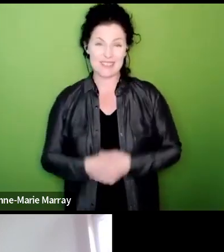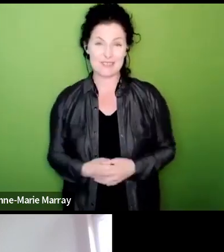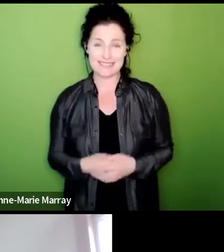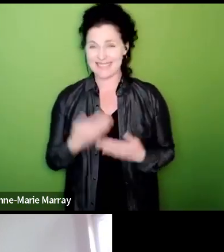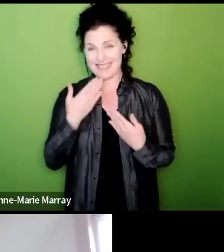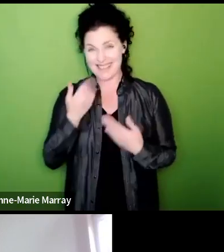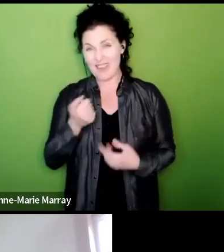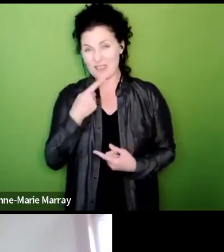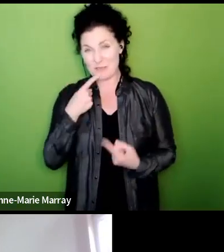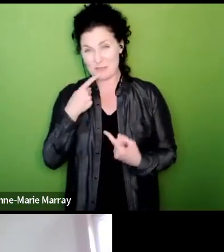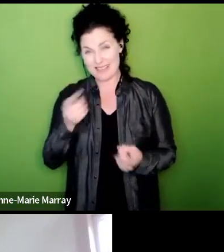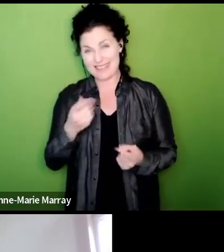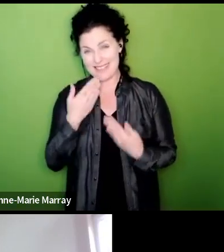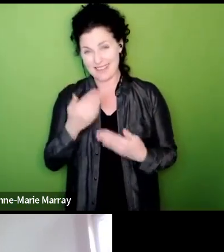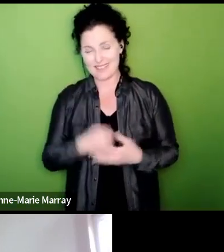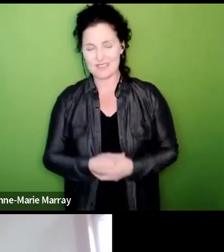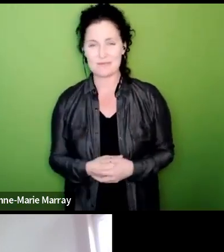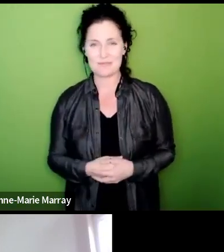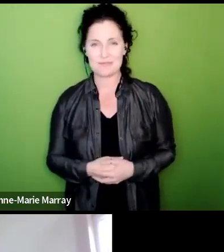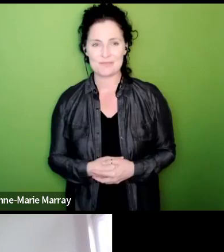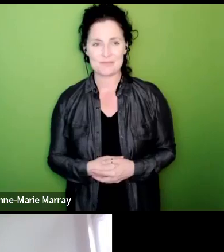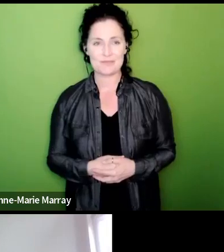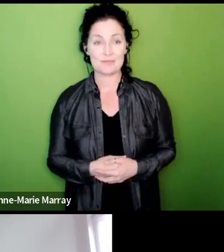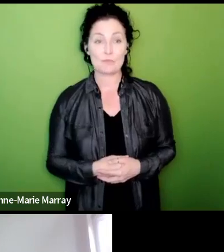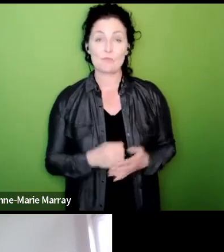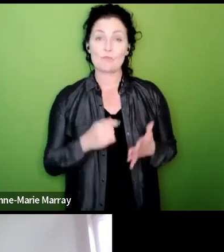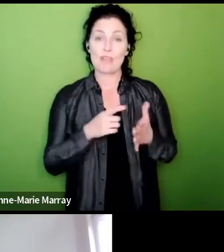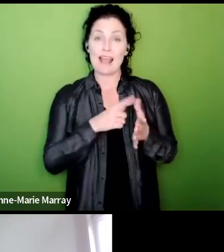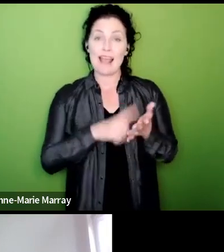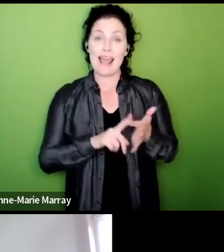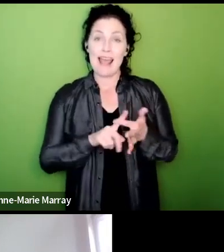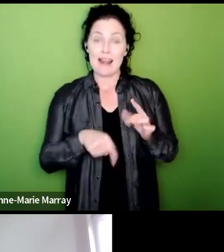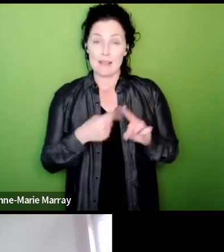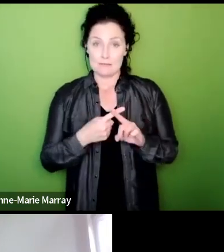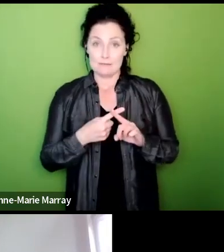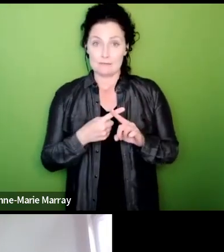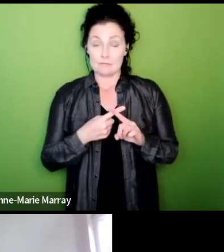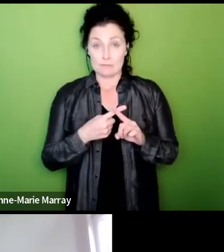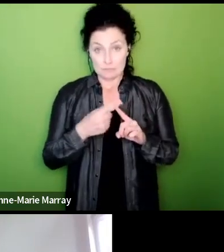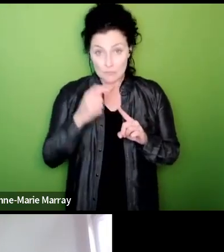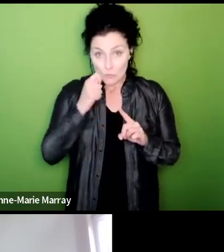lovely message and then Alex Swanson says will there be an opportunity for branches to take